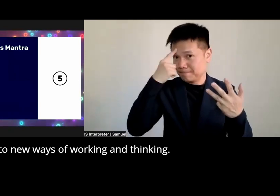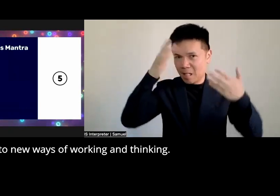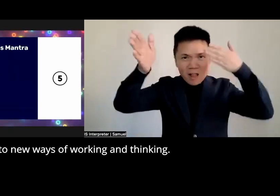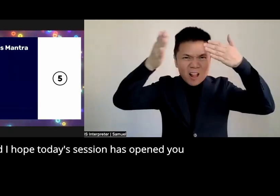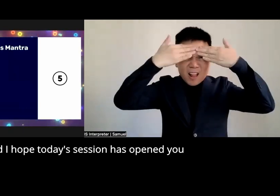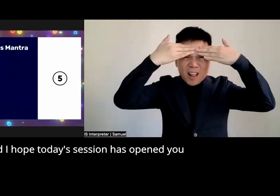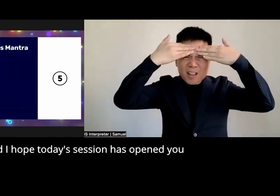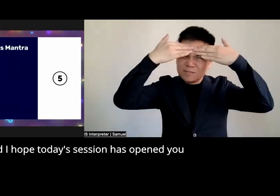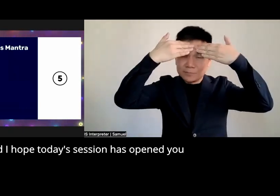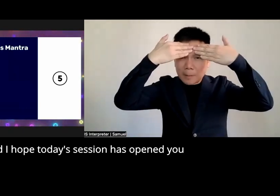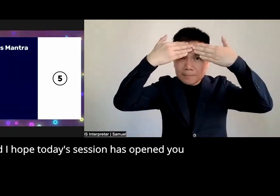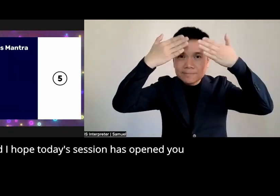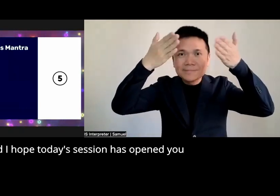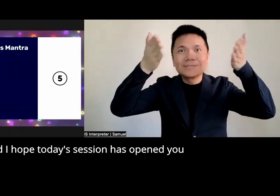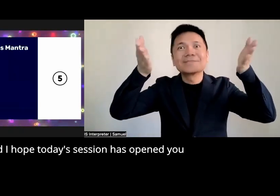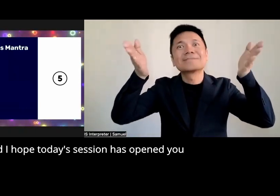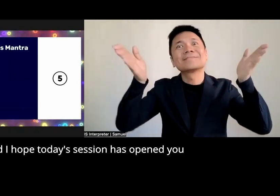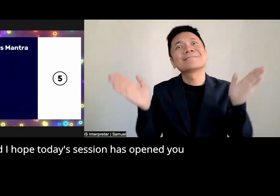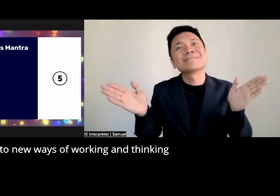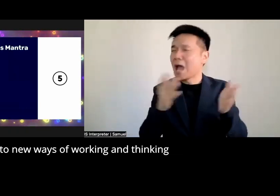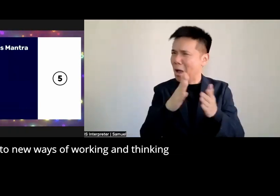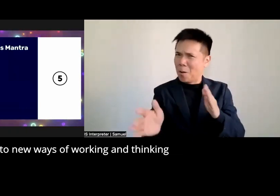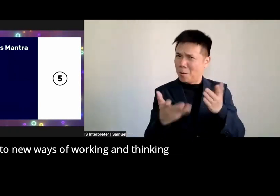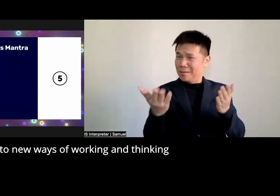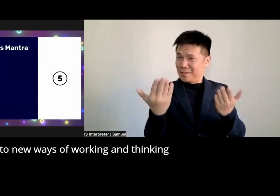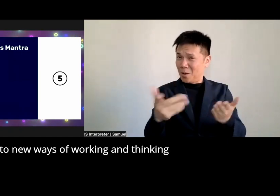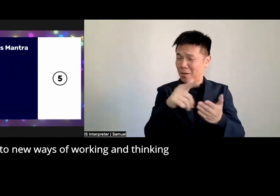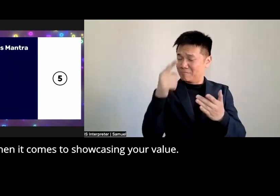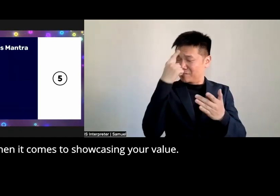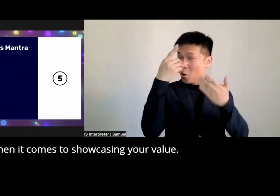thinking and I hope today's session has opened you to new ways of working and thinking when it comes